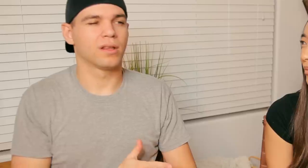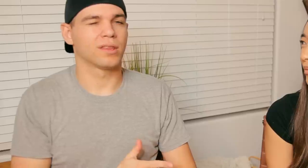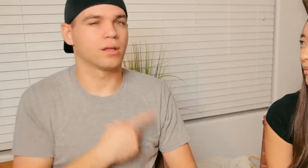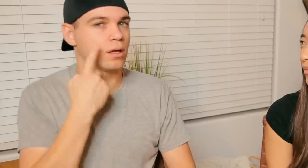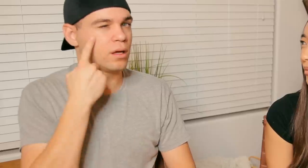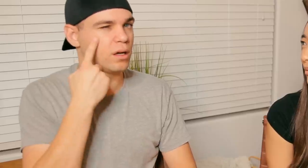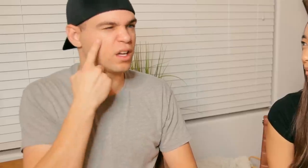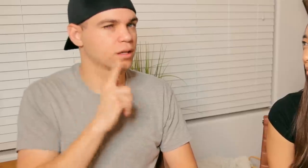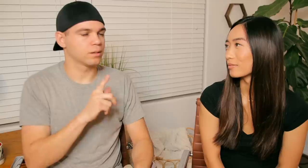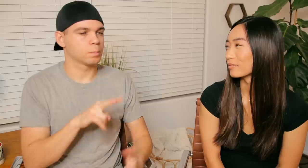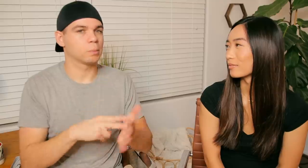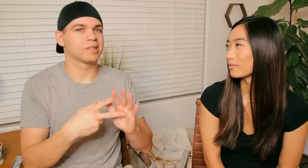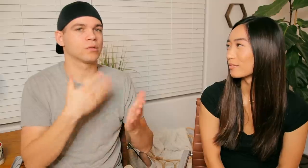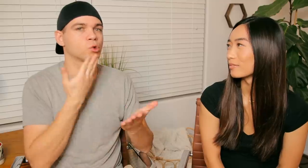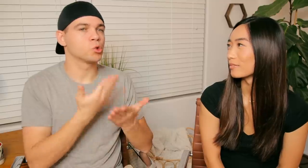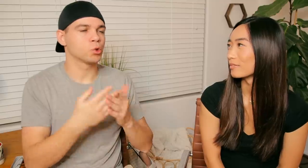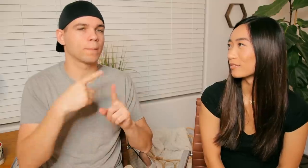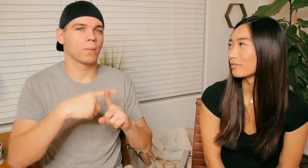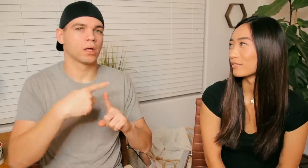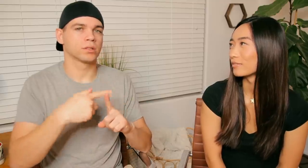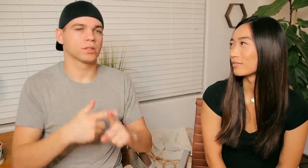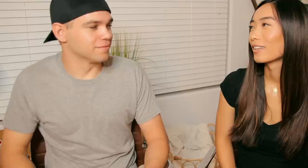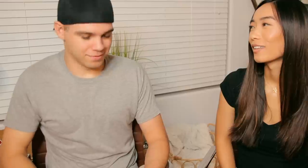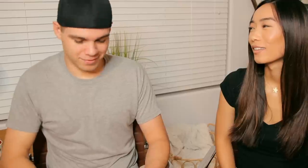Wink means good, positive